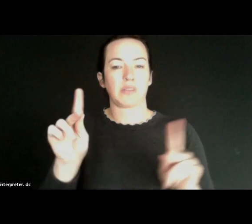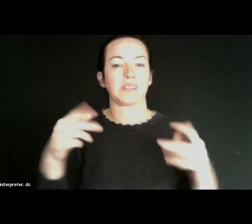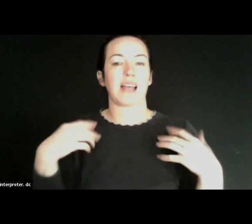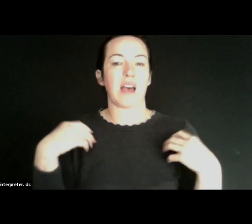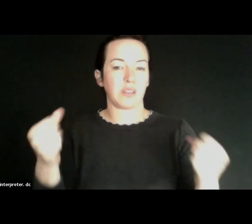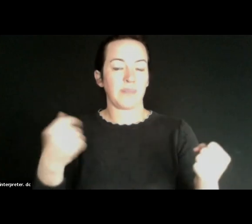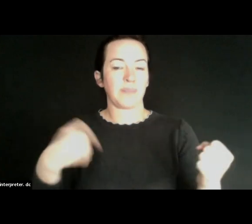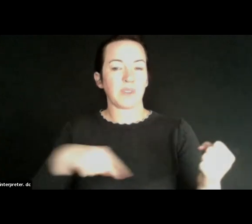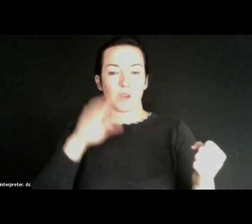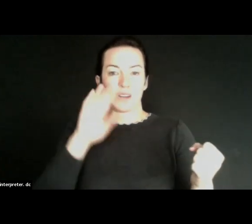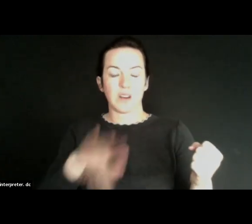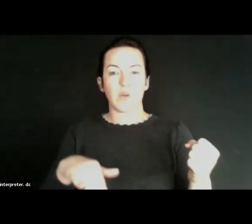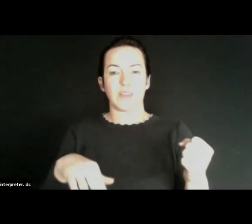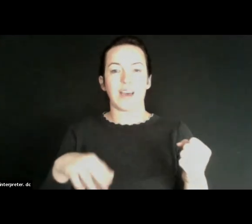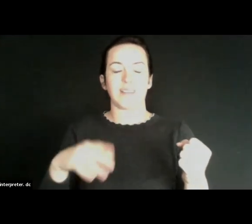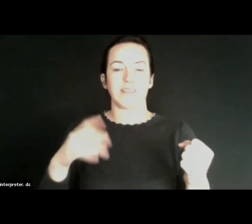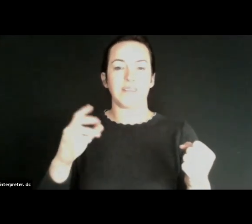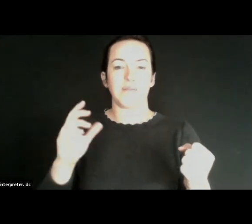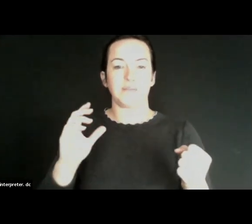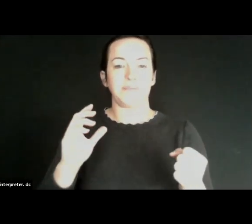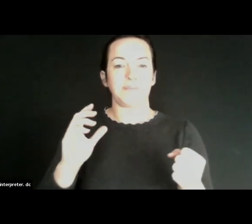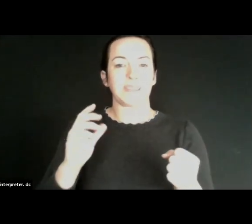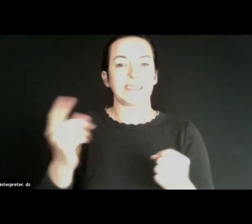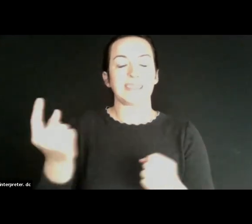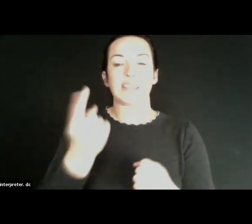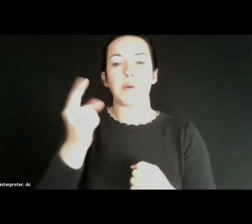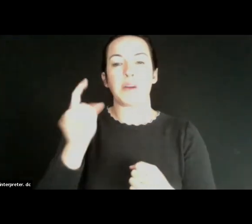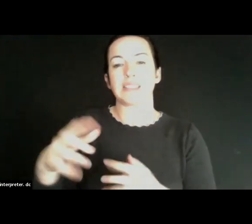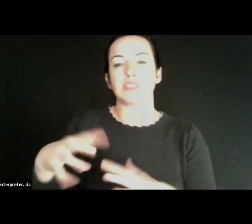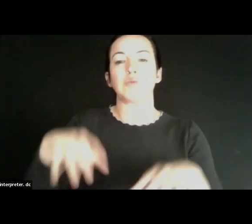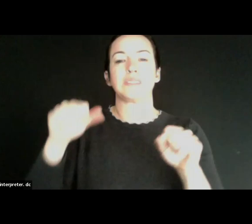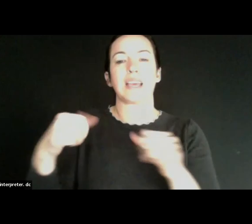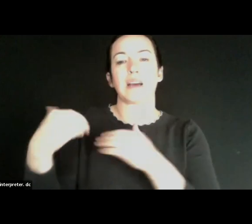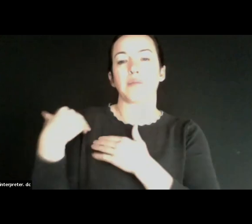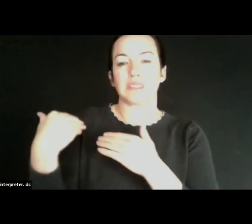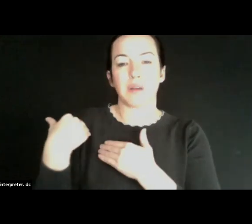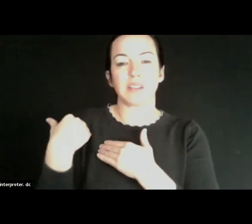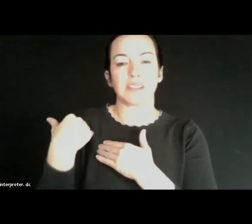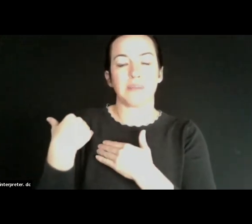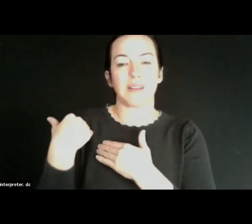we know, unless and until someone is responsible for it. We won't have a policy, and we need to